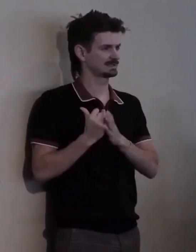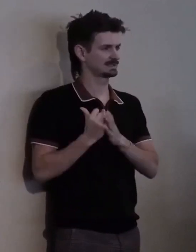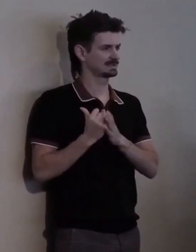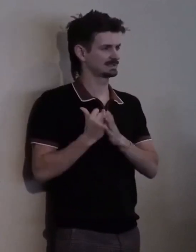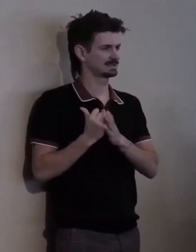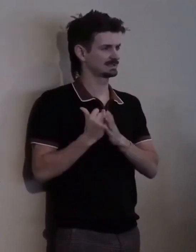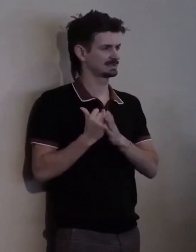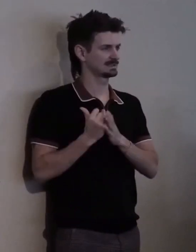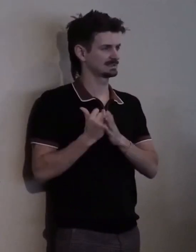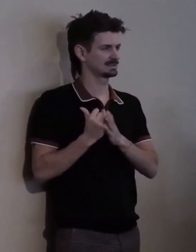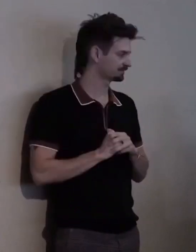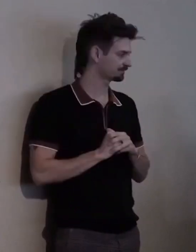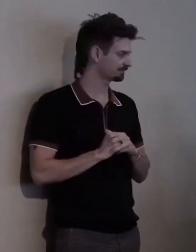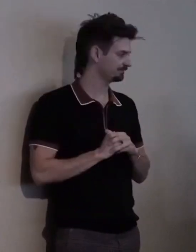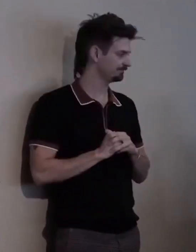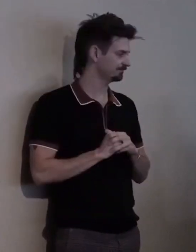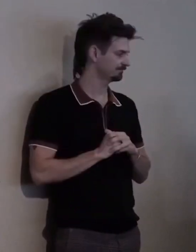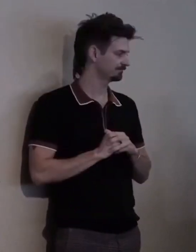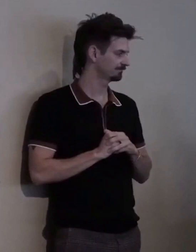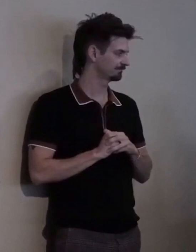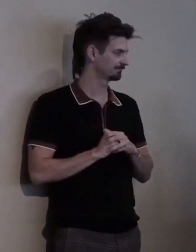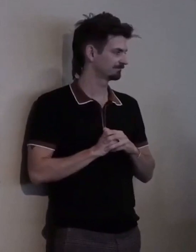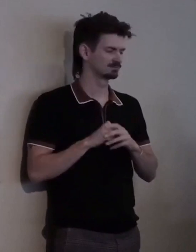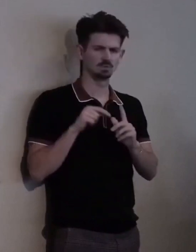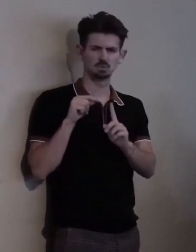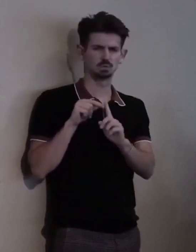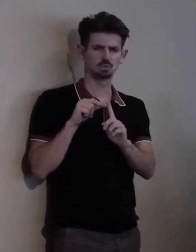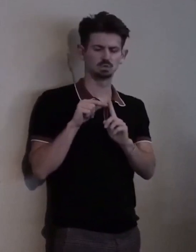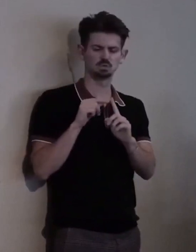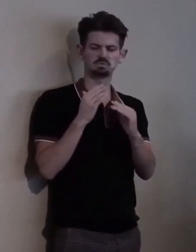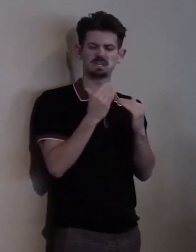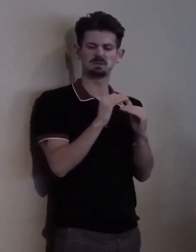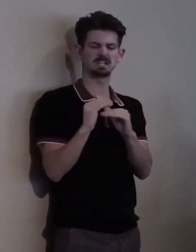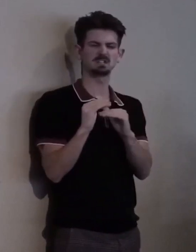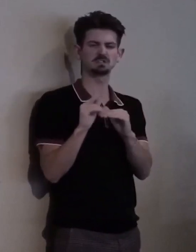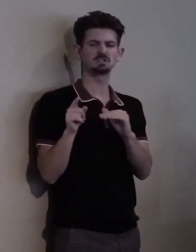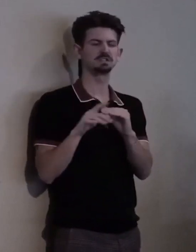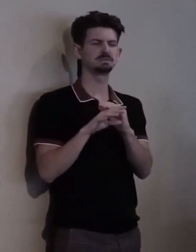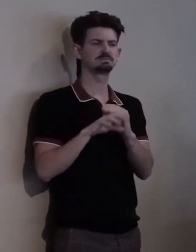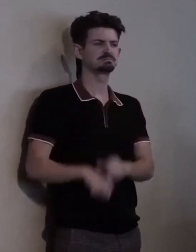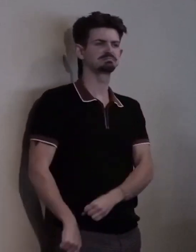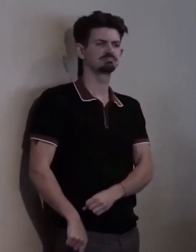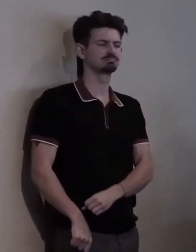She reached beyond limitation, encouraged others,